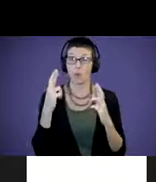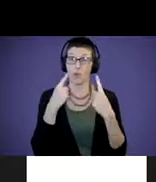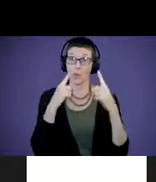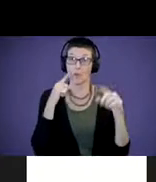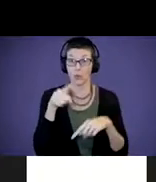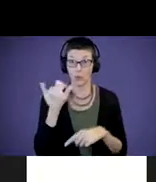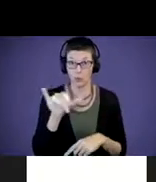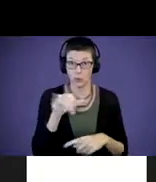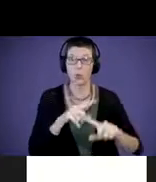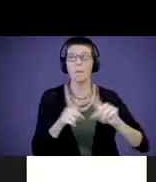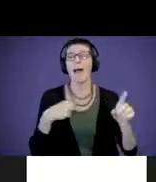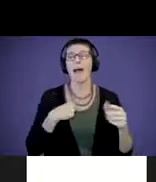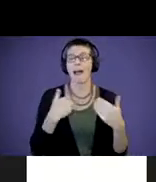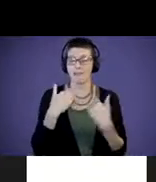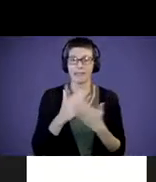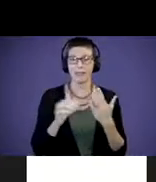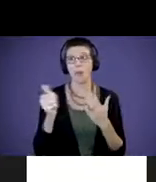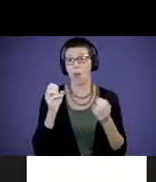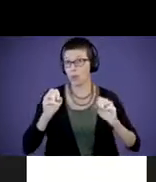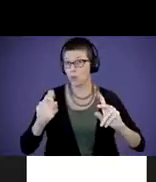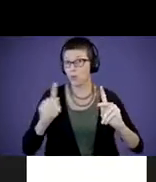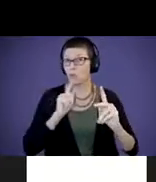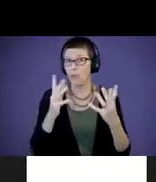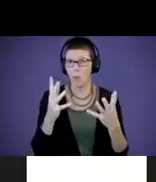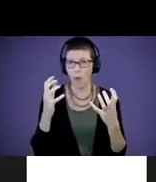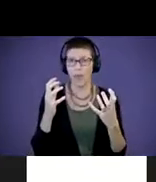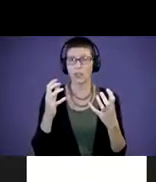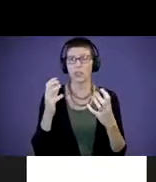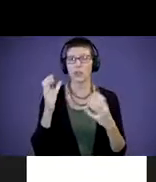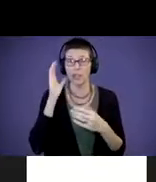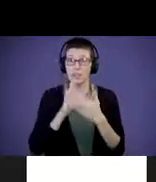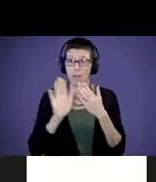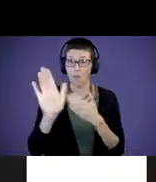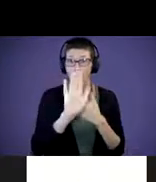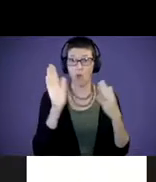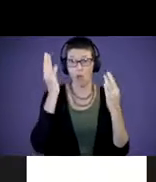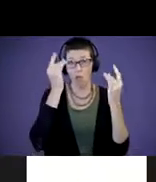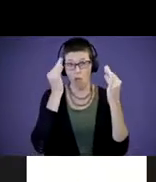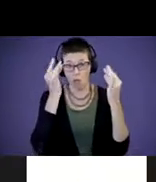I do have some opportunities where I'd really like to hear some of your thoughts, some conversation